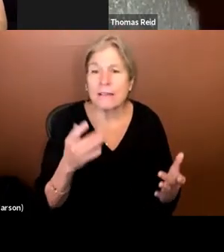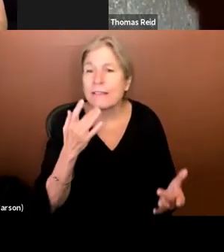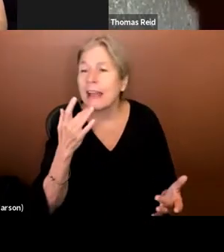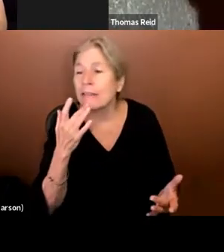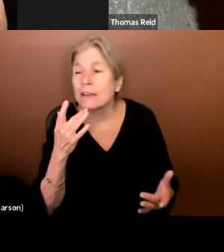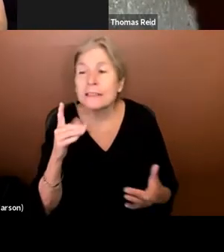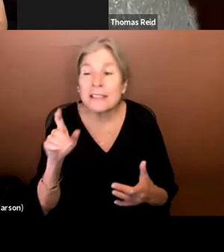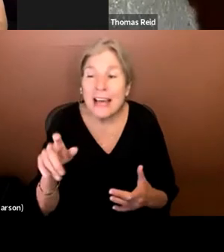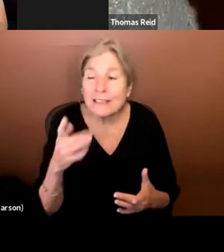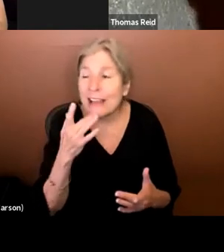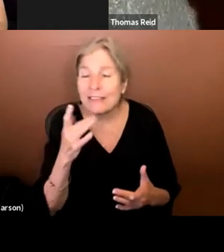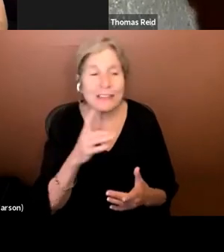to get this to happen.